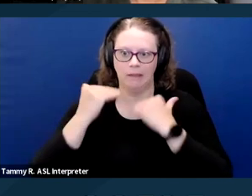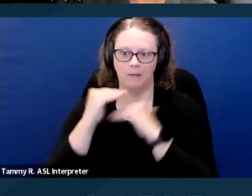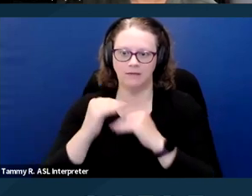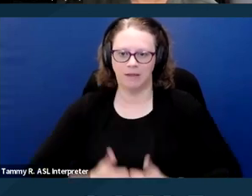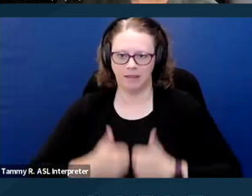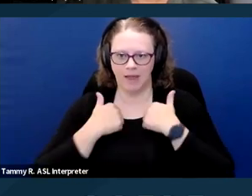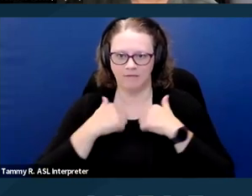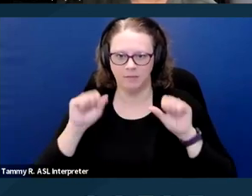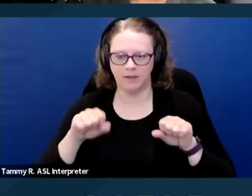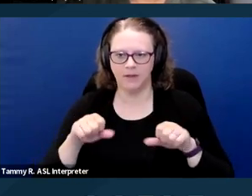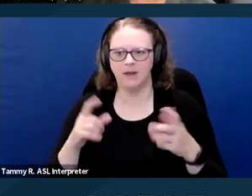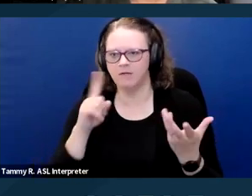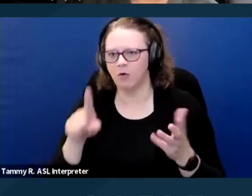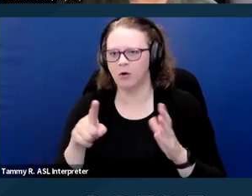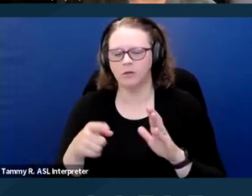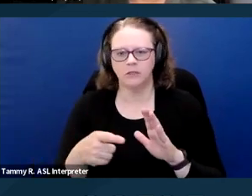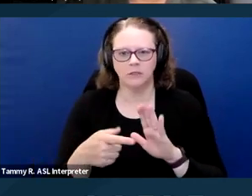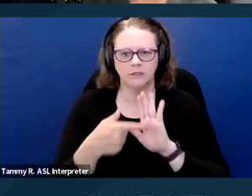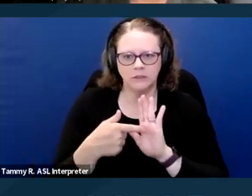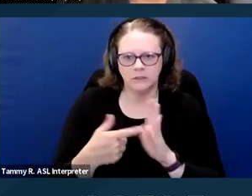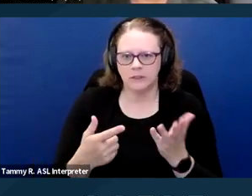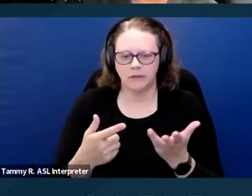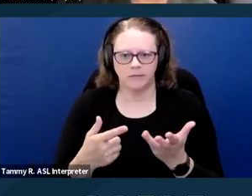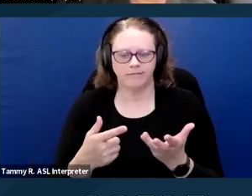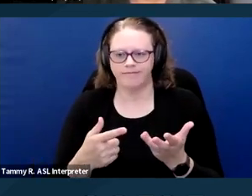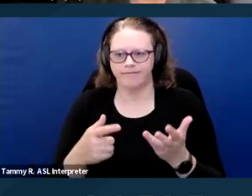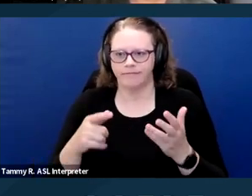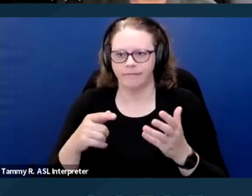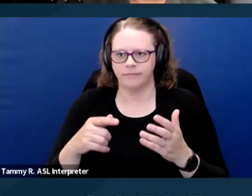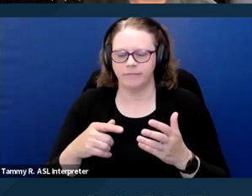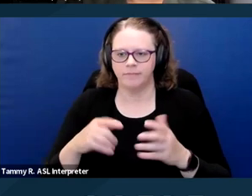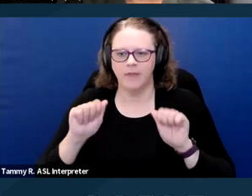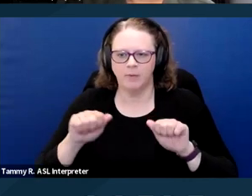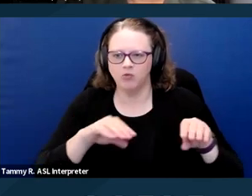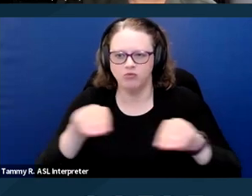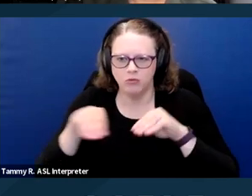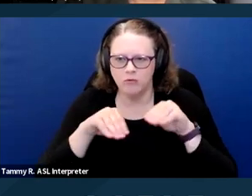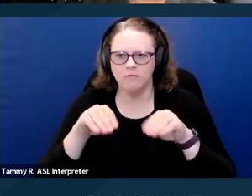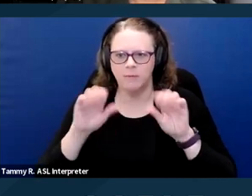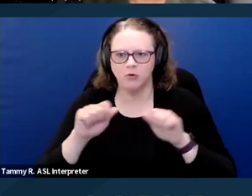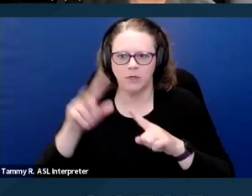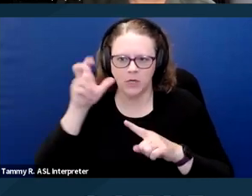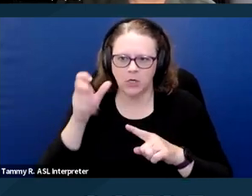Second, that the housing provider knew or should reasonably be expected to know of the disabilities.